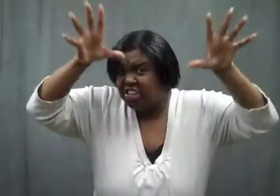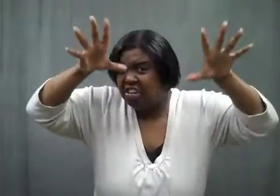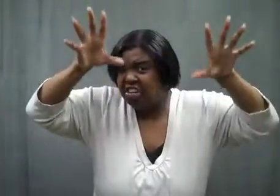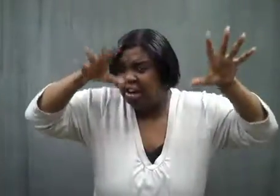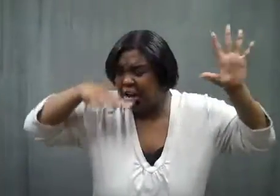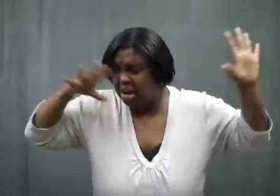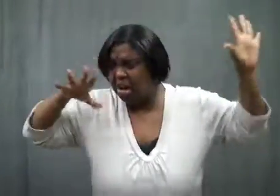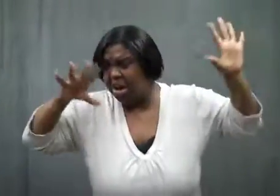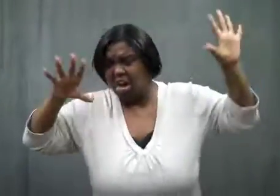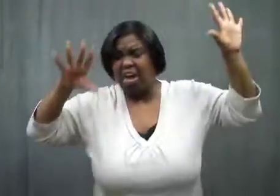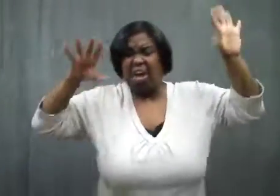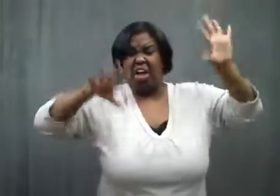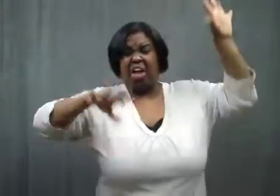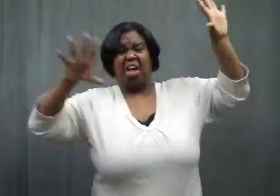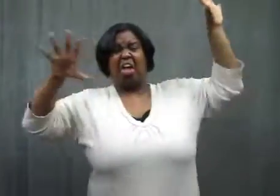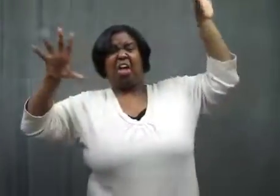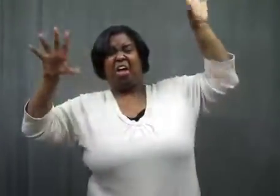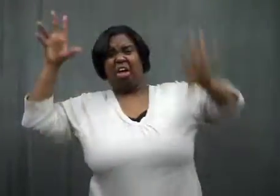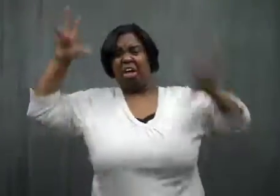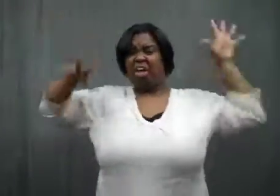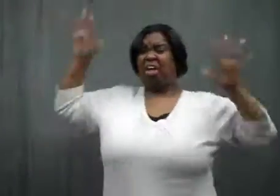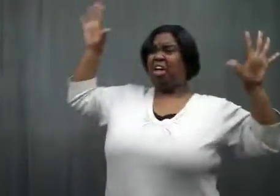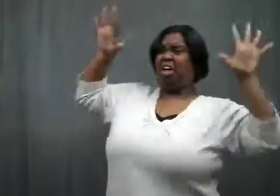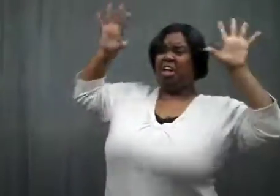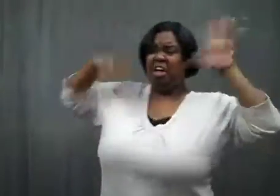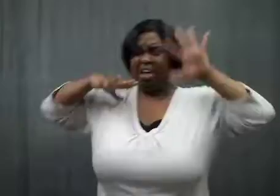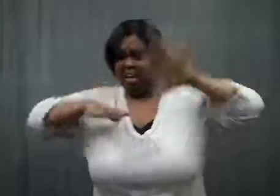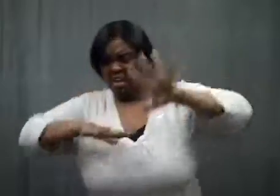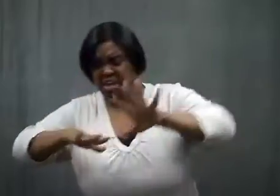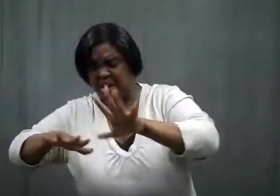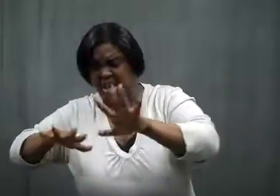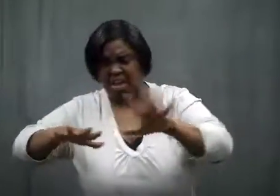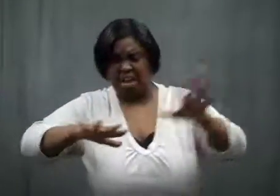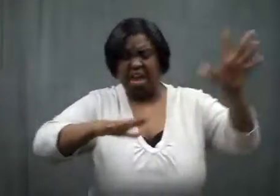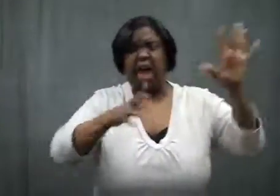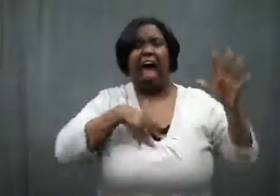I got up and felt my way around.